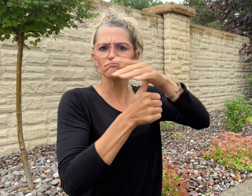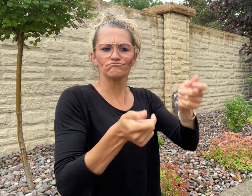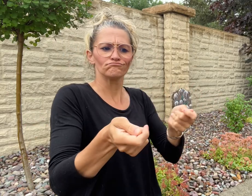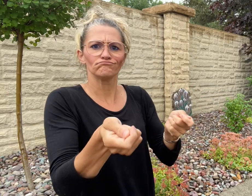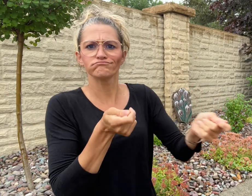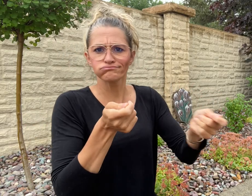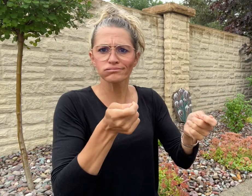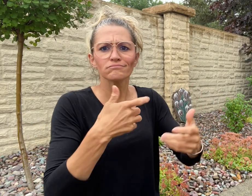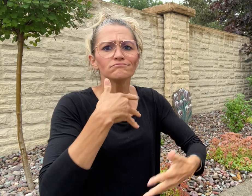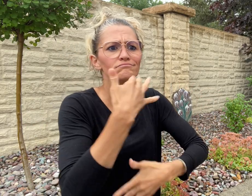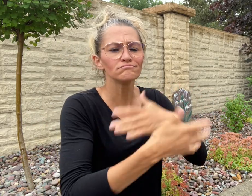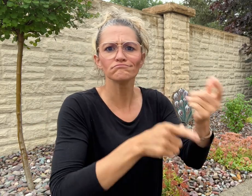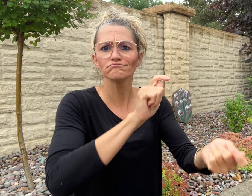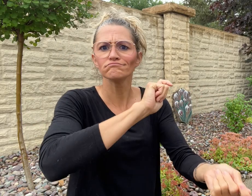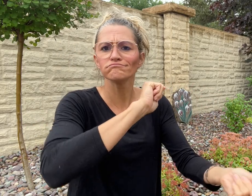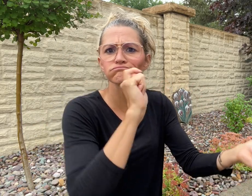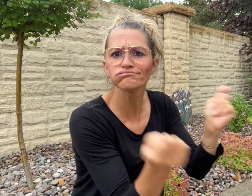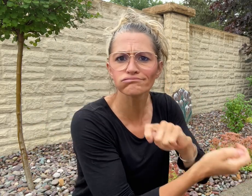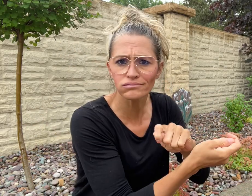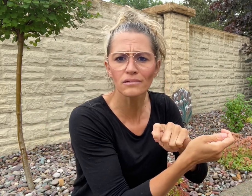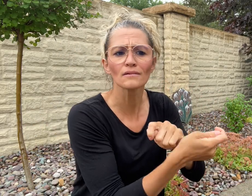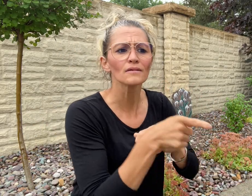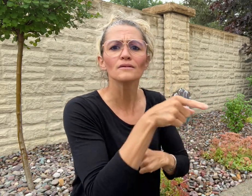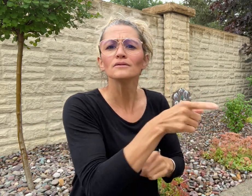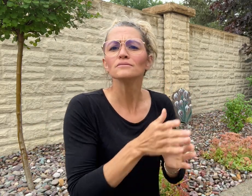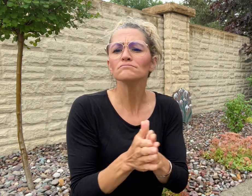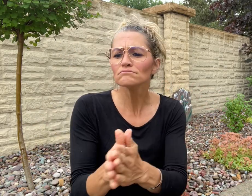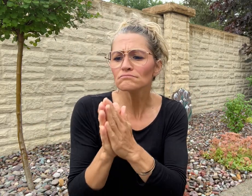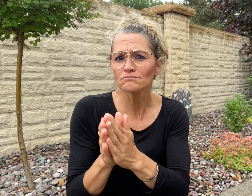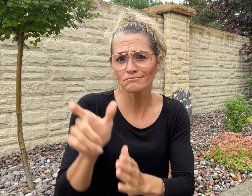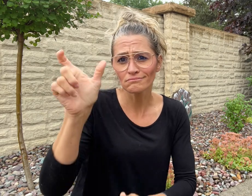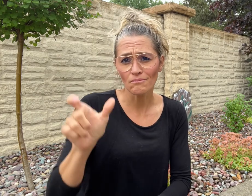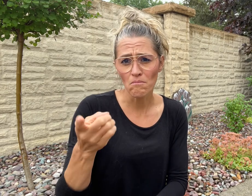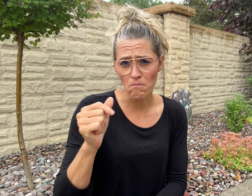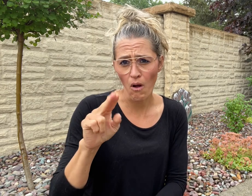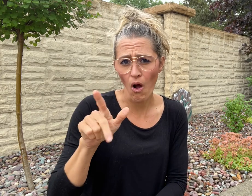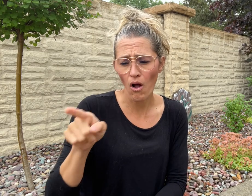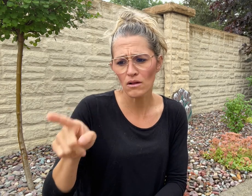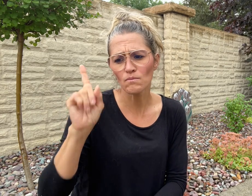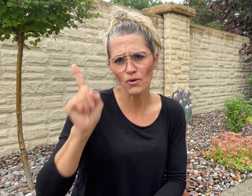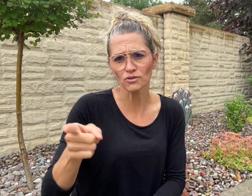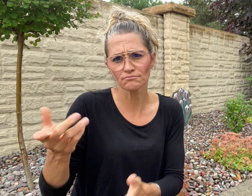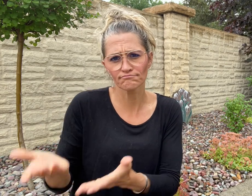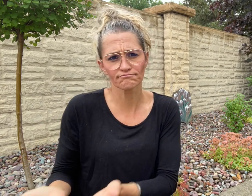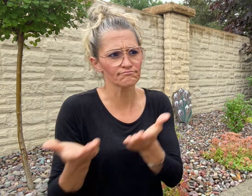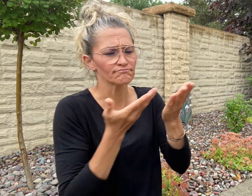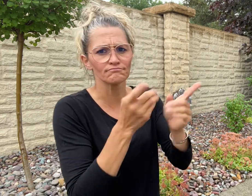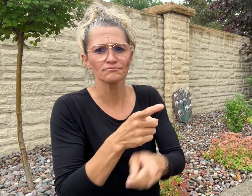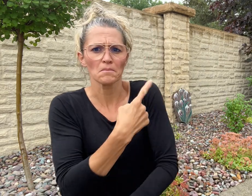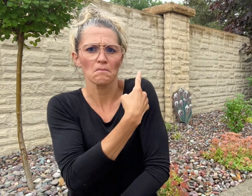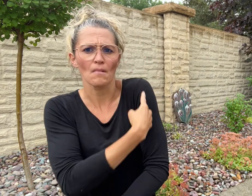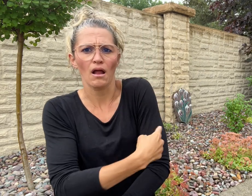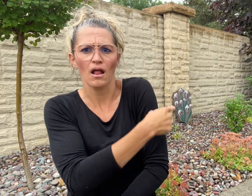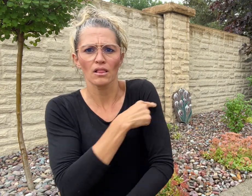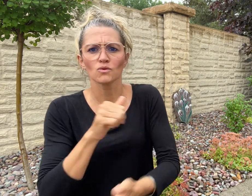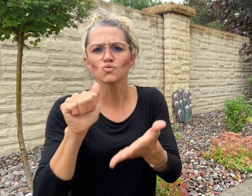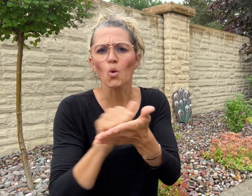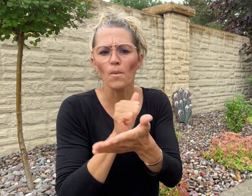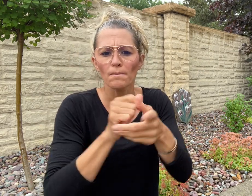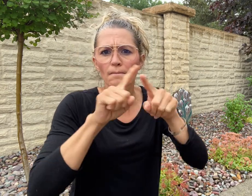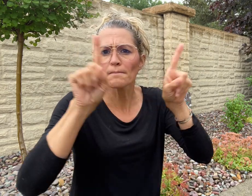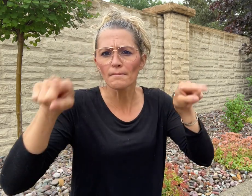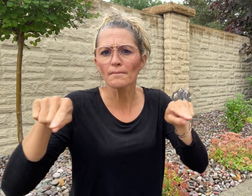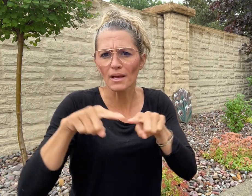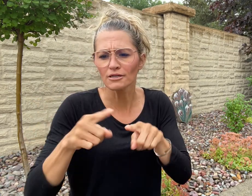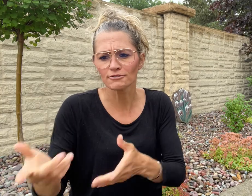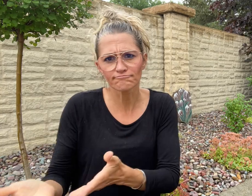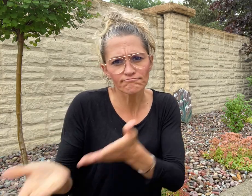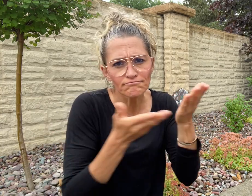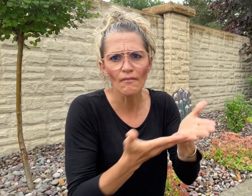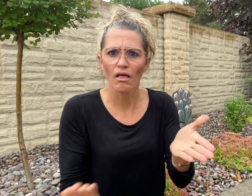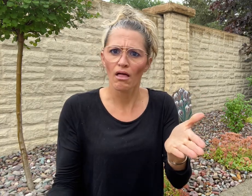changed and Paul was requested to send medical documents again.